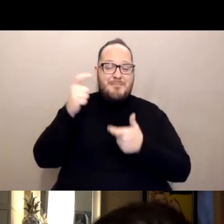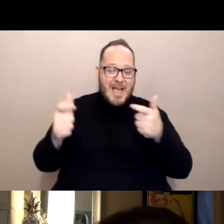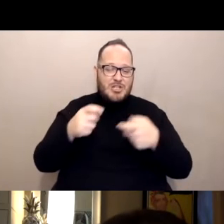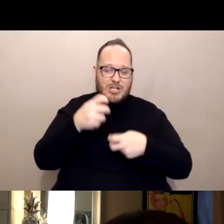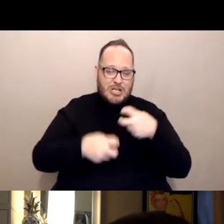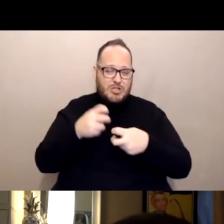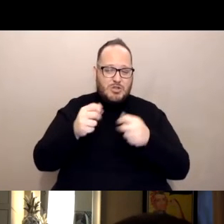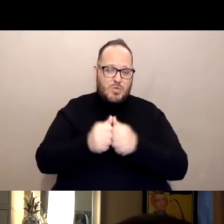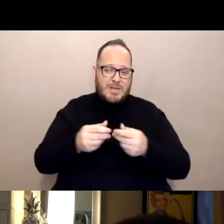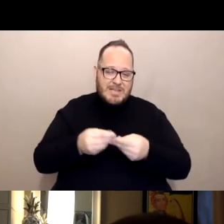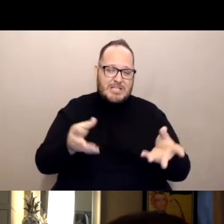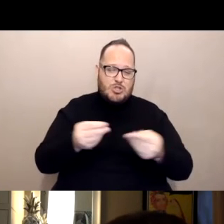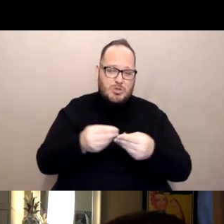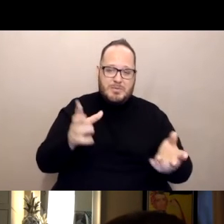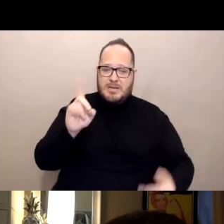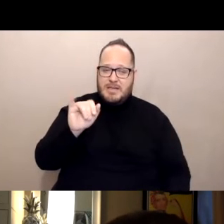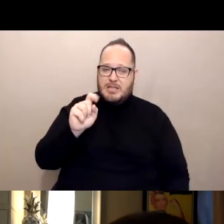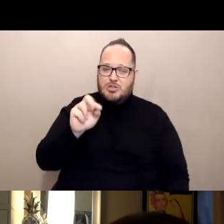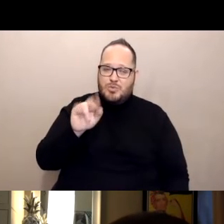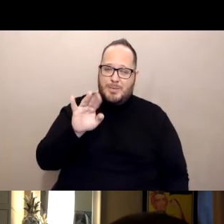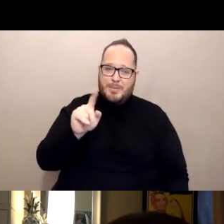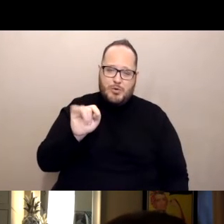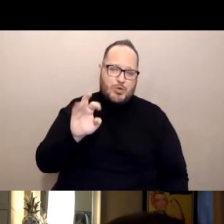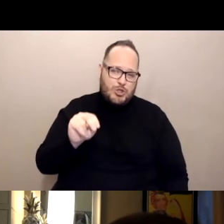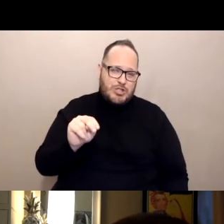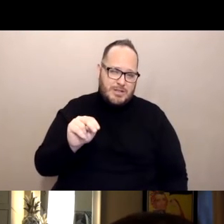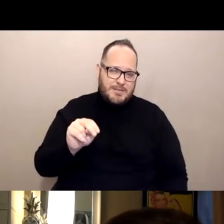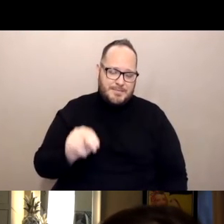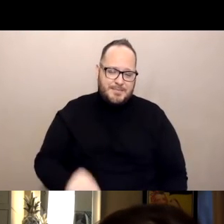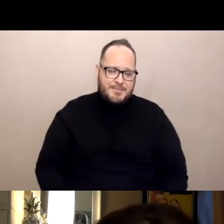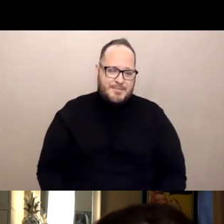But that isn't the fault of an individual patient.